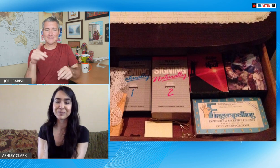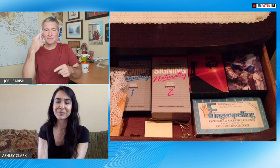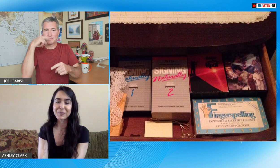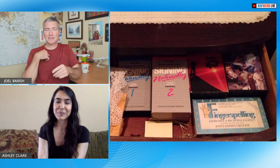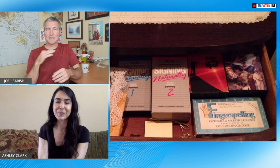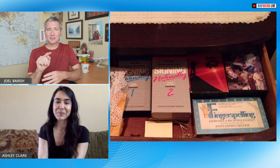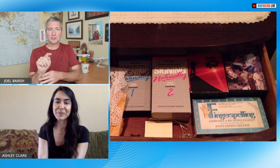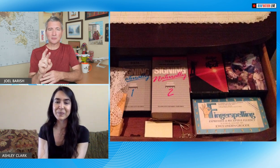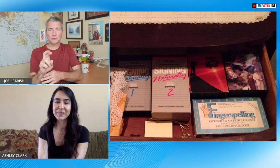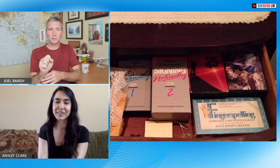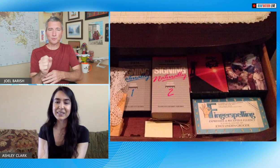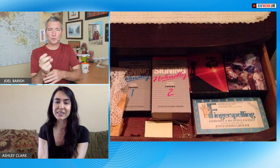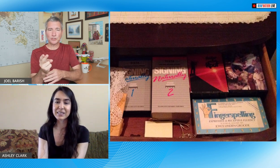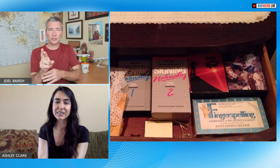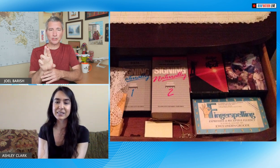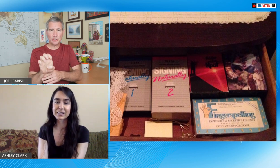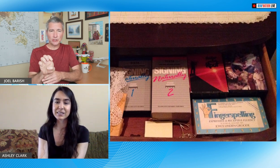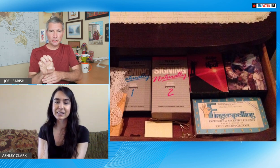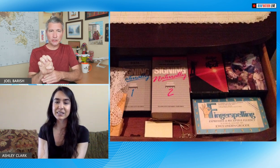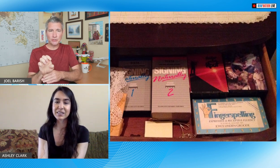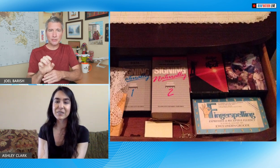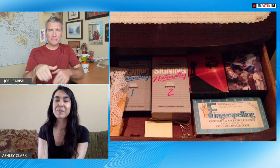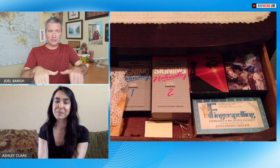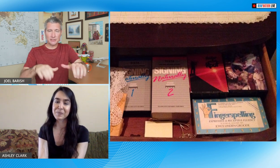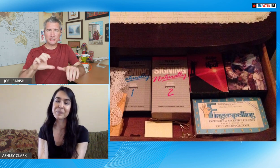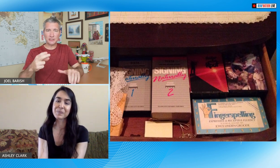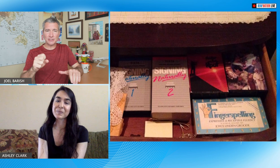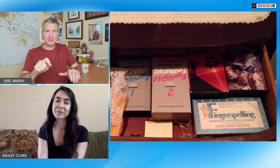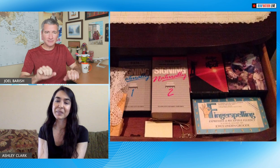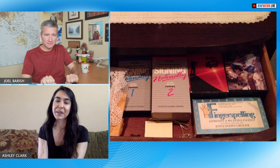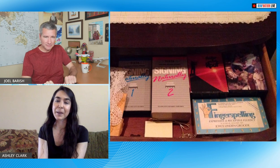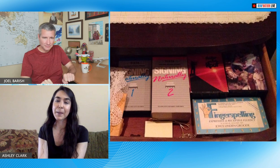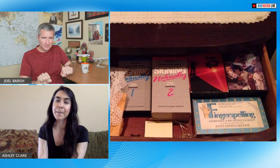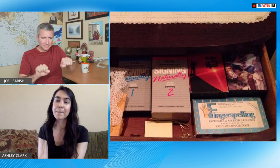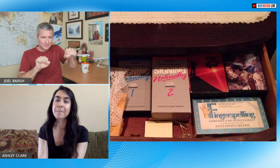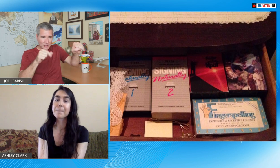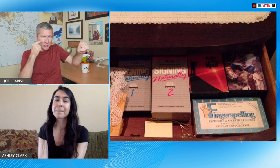parents and that's been significant so this this is like a treasure chest you